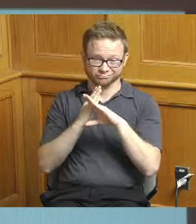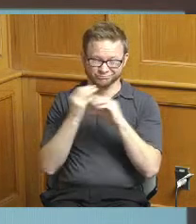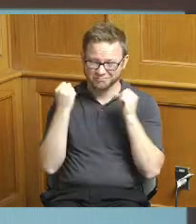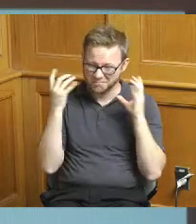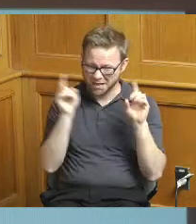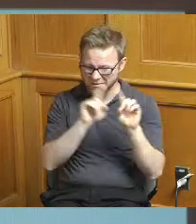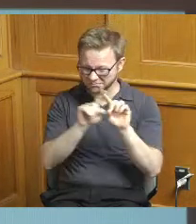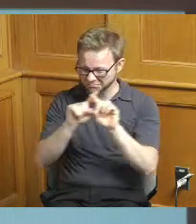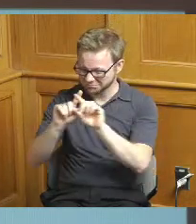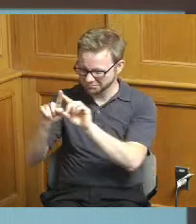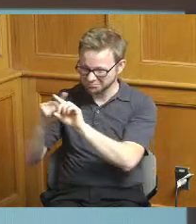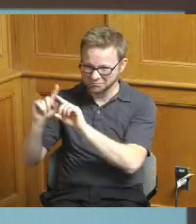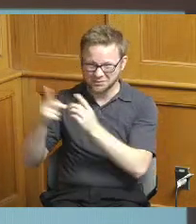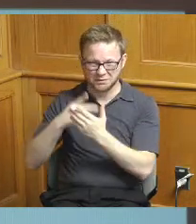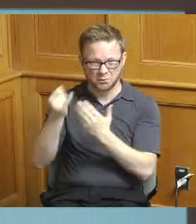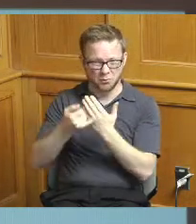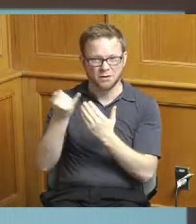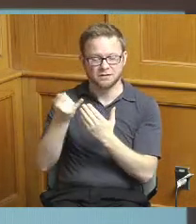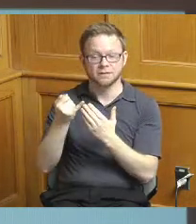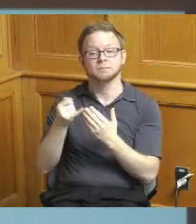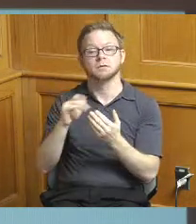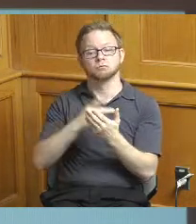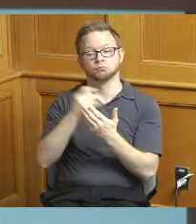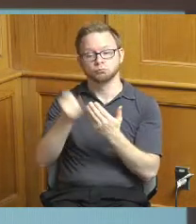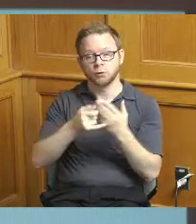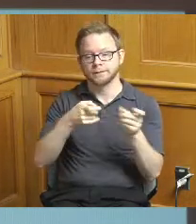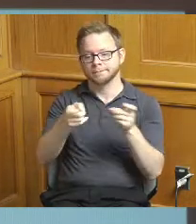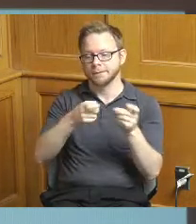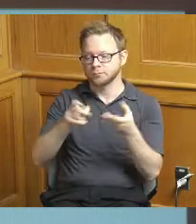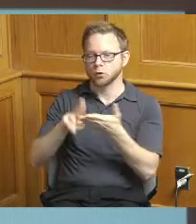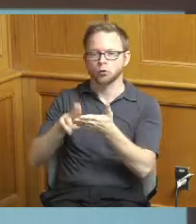things were just our project management our contract management procurement activities so